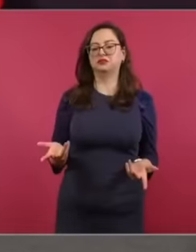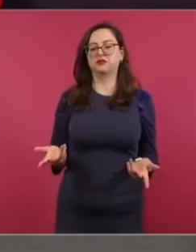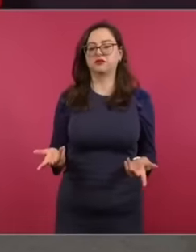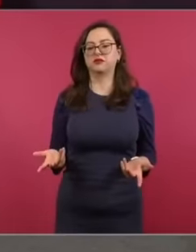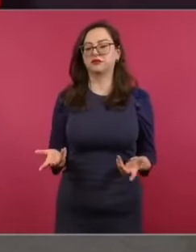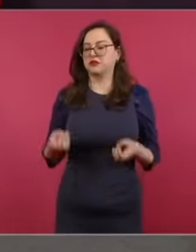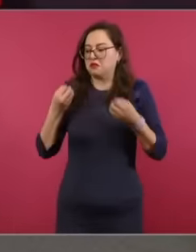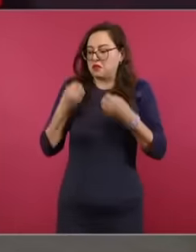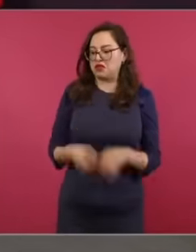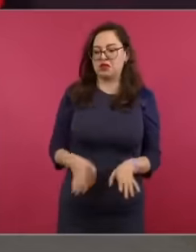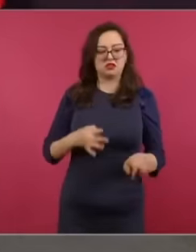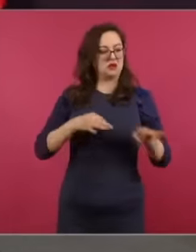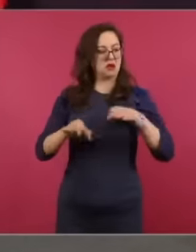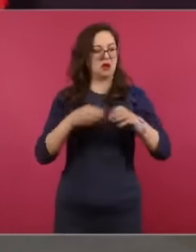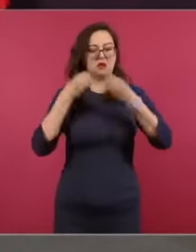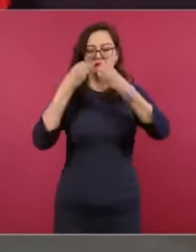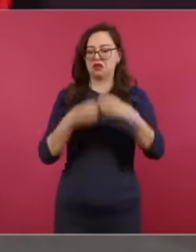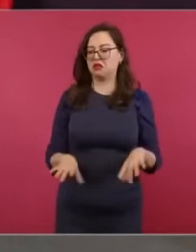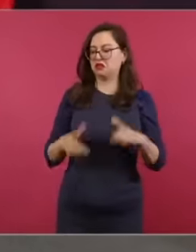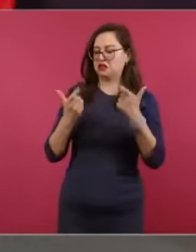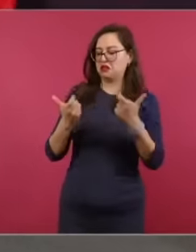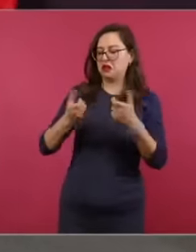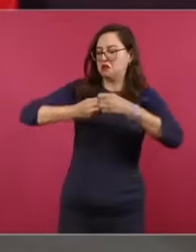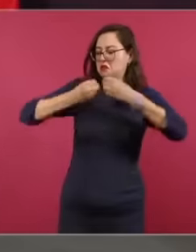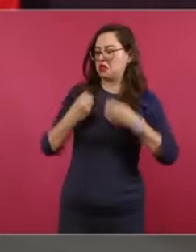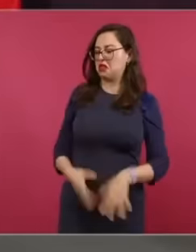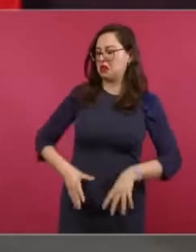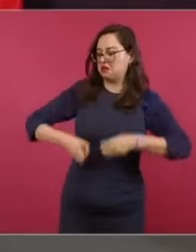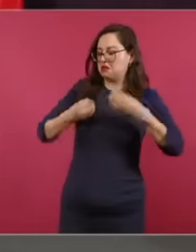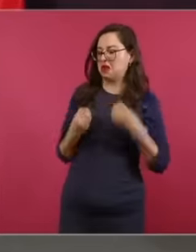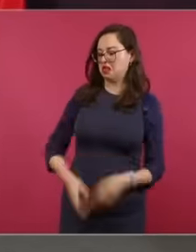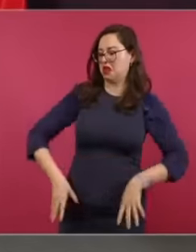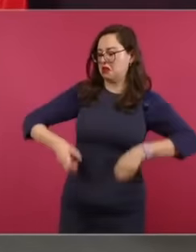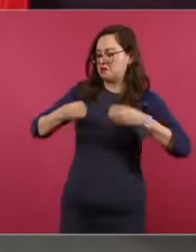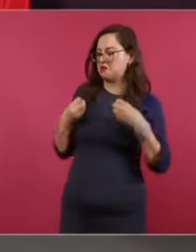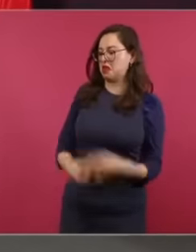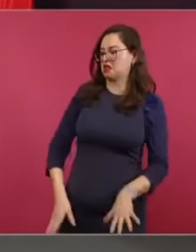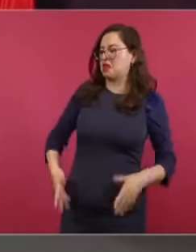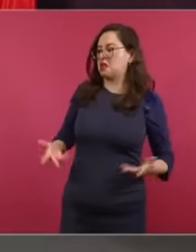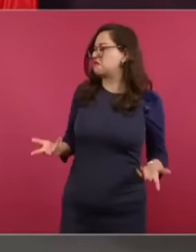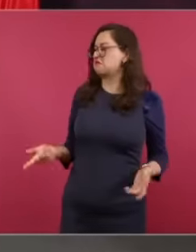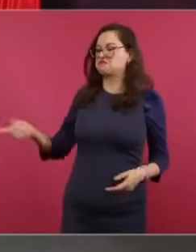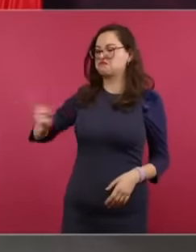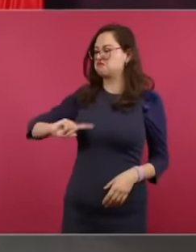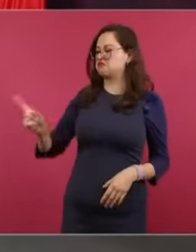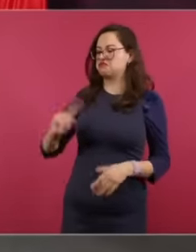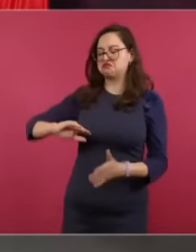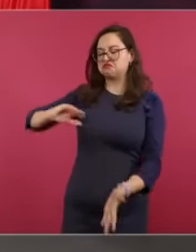were losing jobs. We convinced him and he understood, because he is a visionary man, that